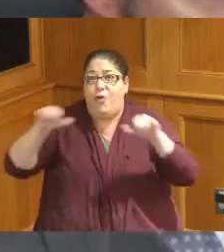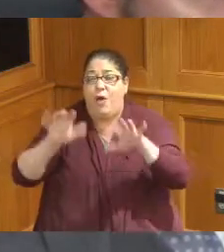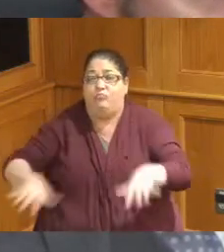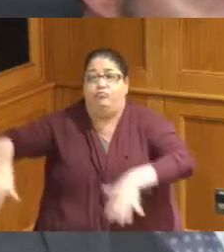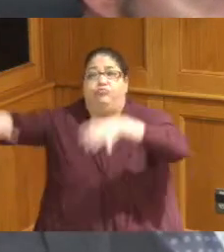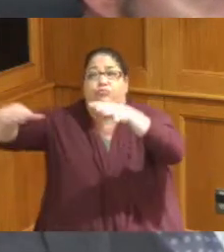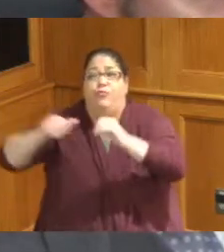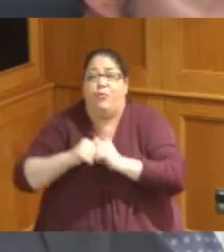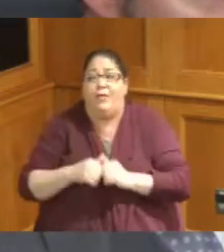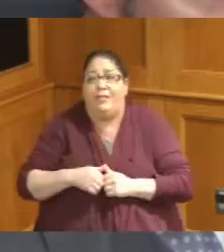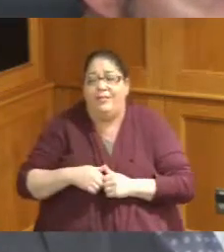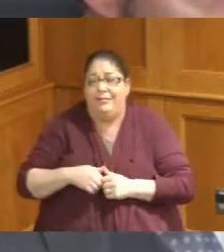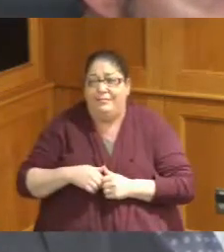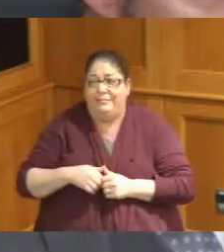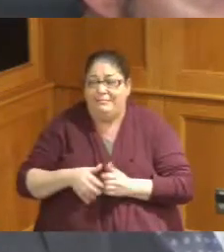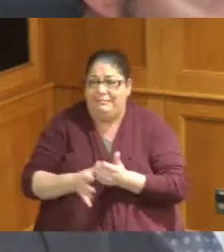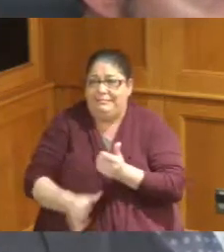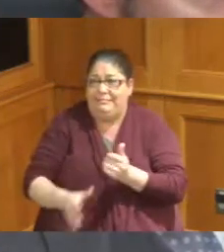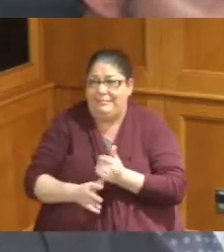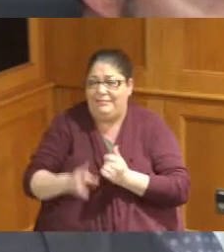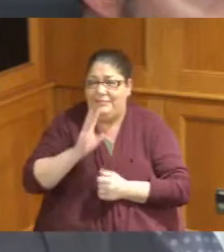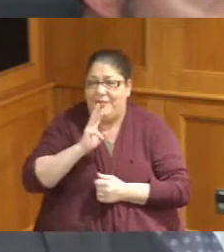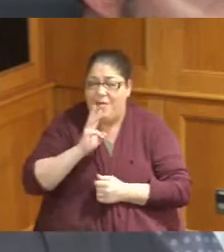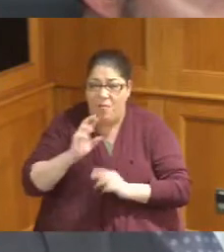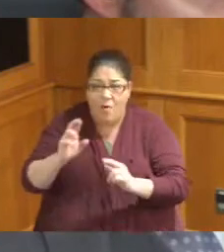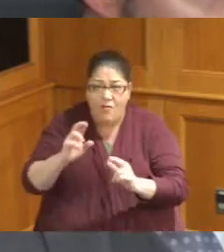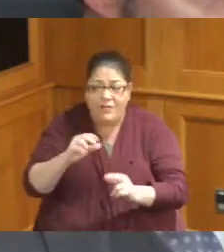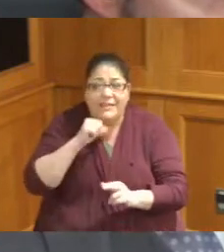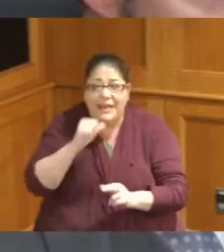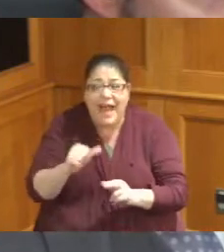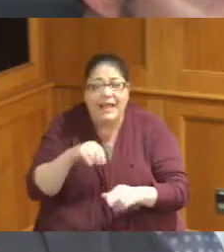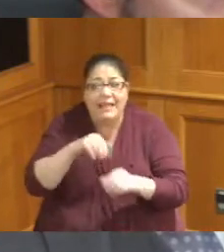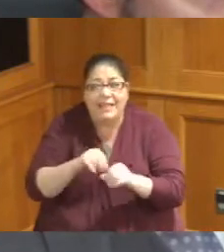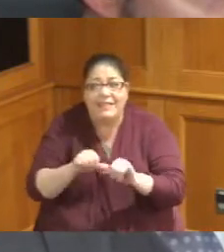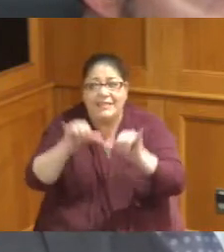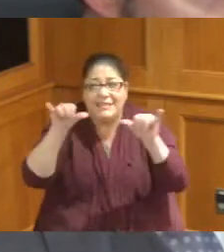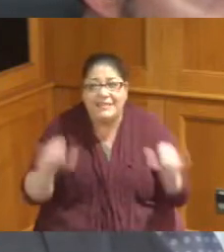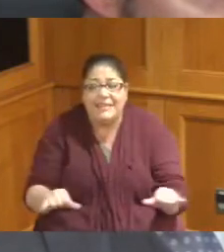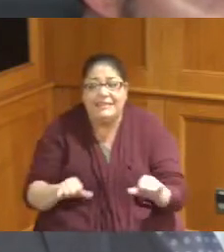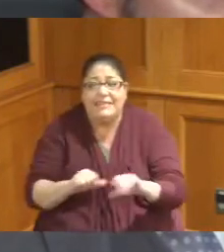going to see I hope any kind of backup through the system because we're unable to do the volume that